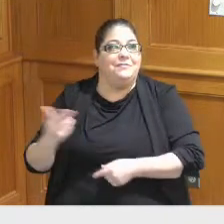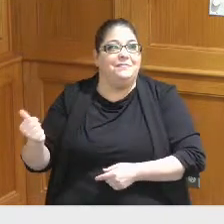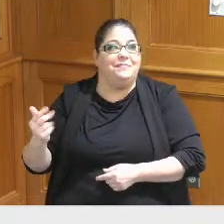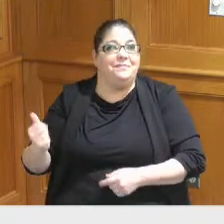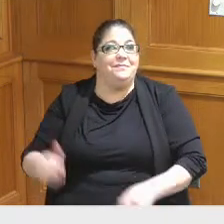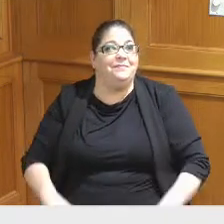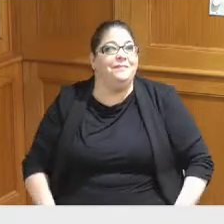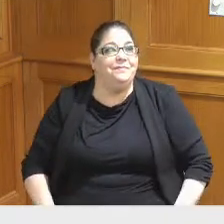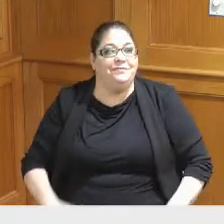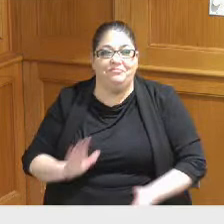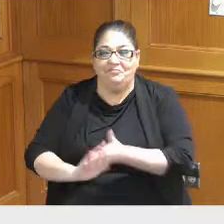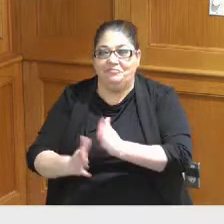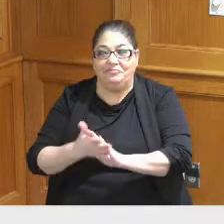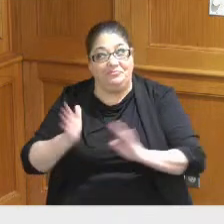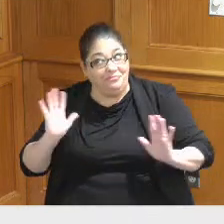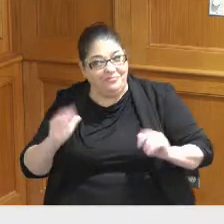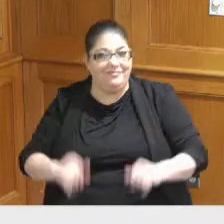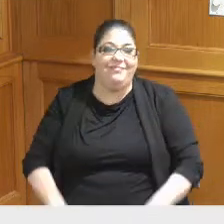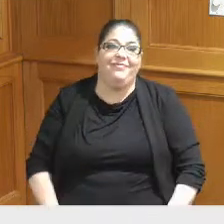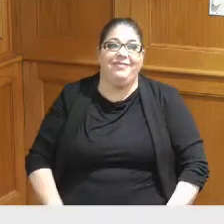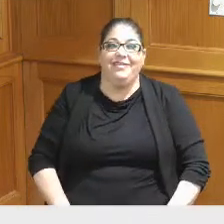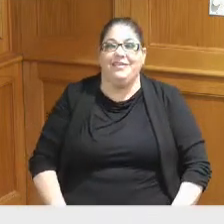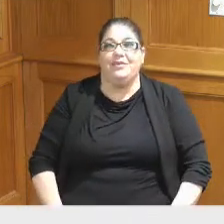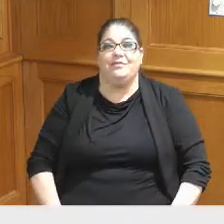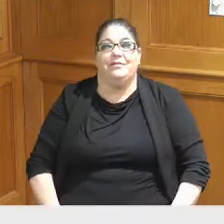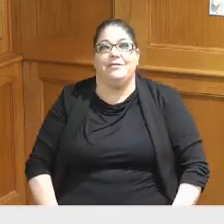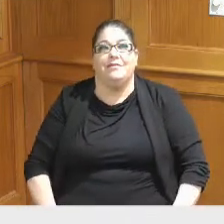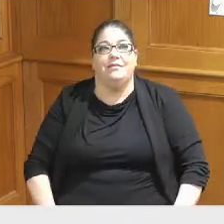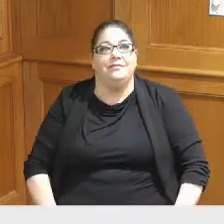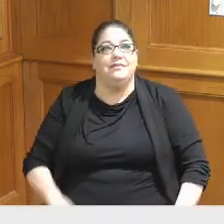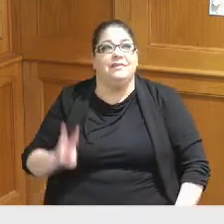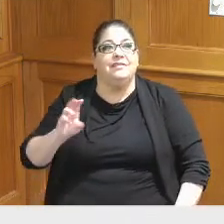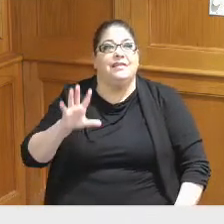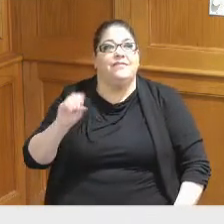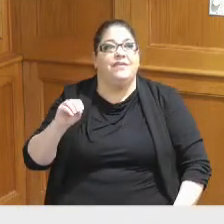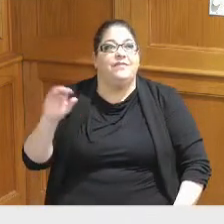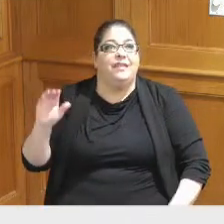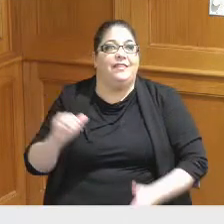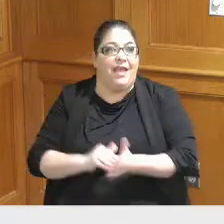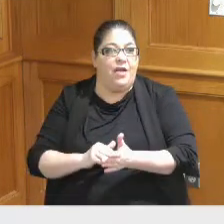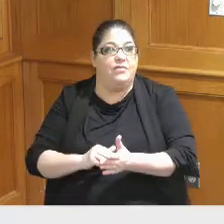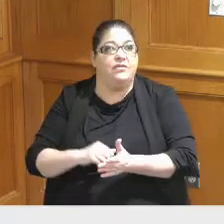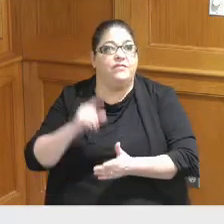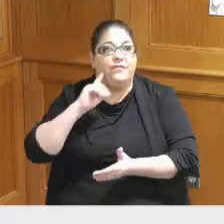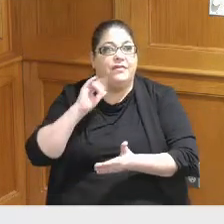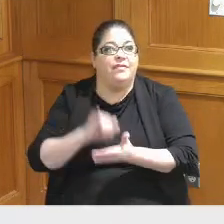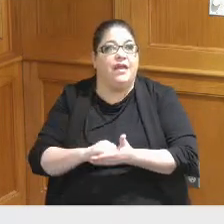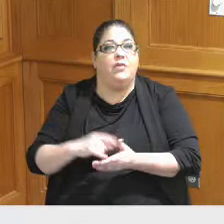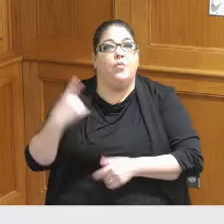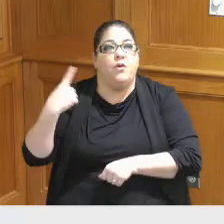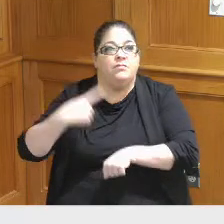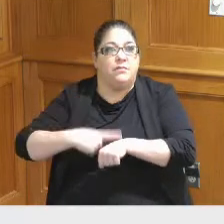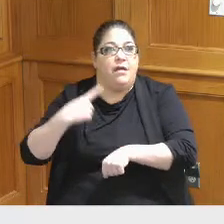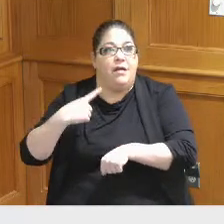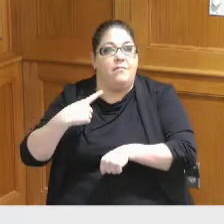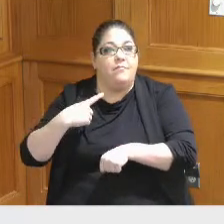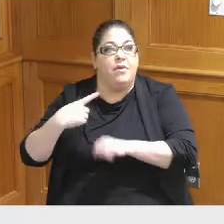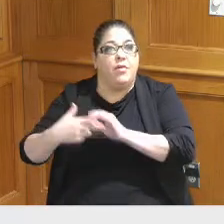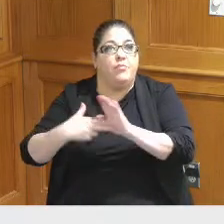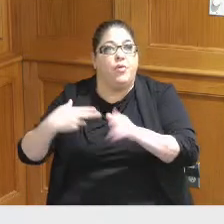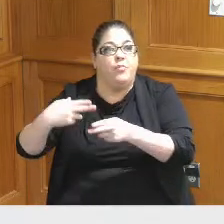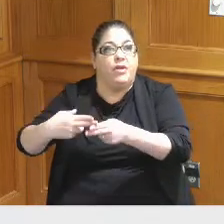we're done so 650,000 and it's really a one-time appropriation we've done this in the past